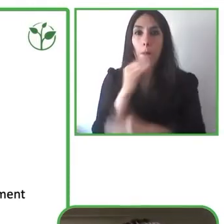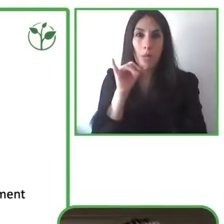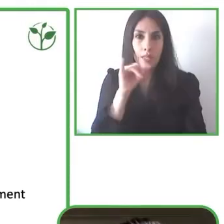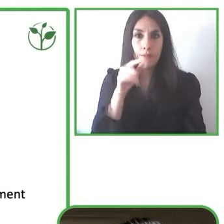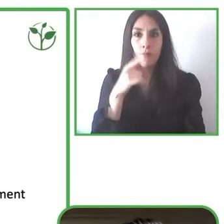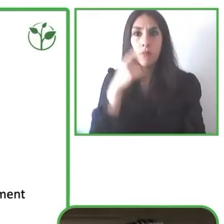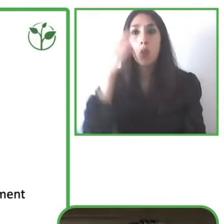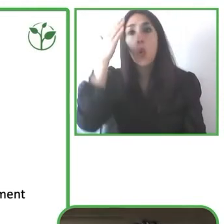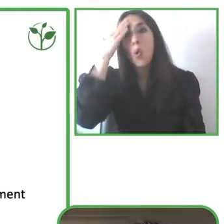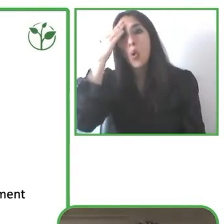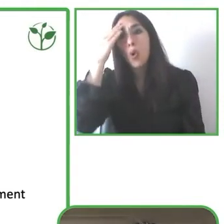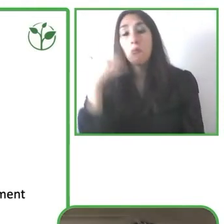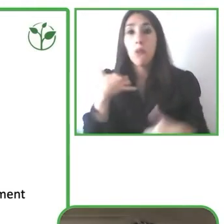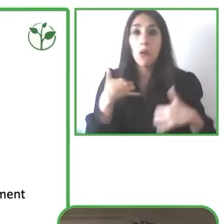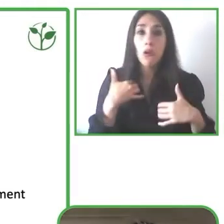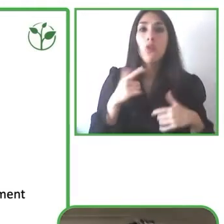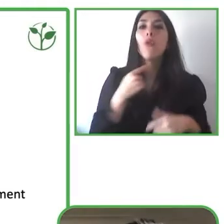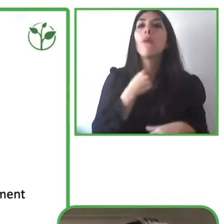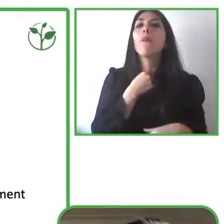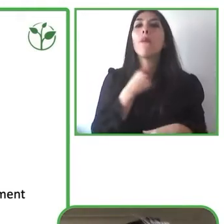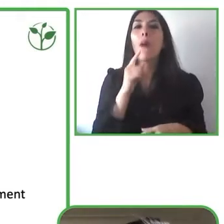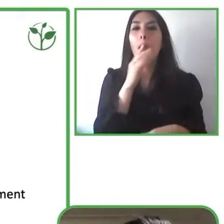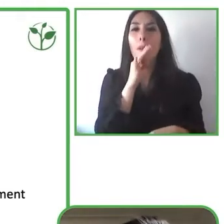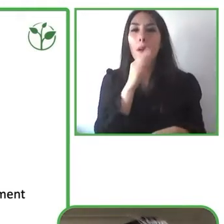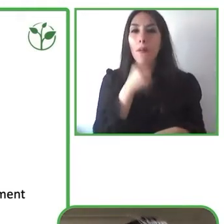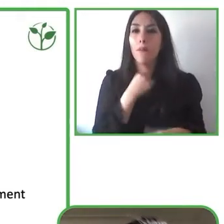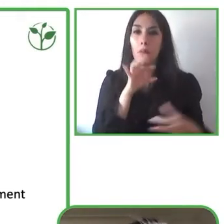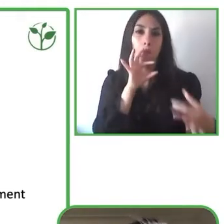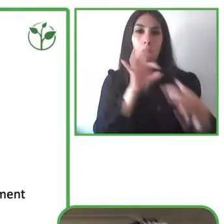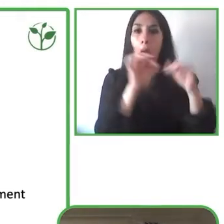impairments but that would make it overall easier to